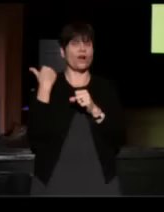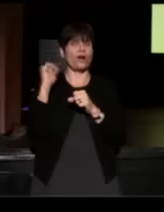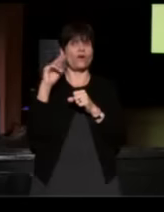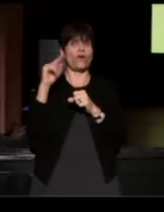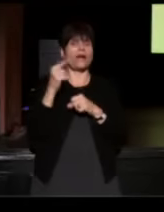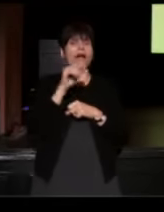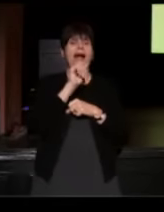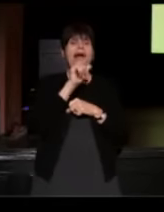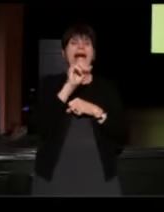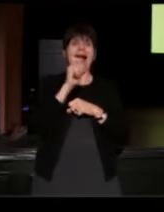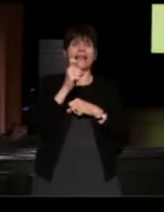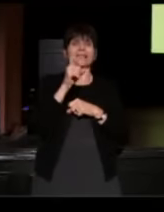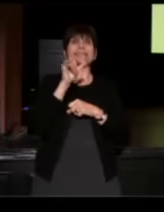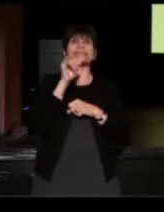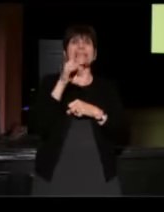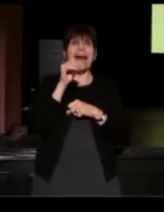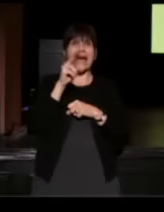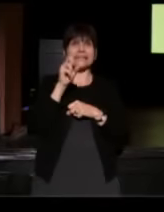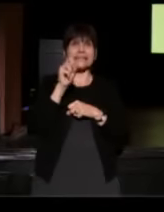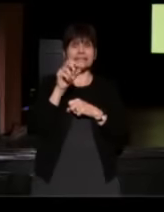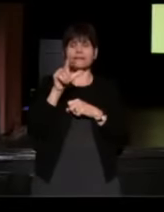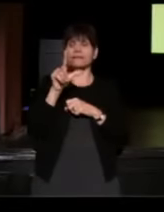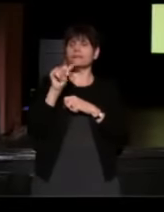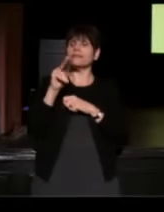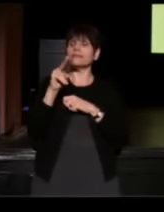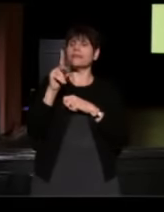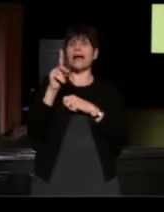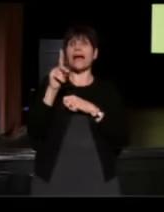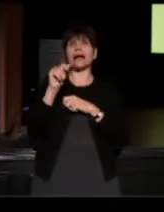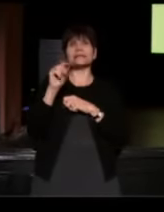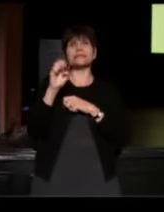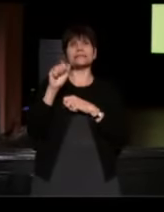and his mother, his mother Patsy.